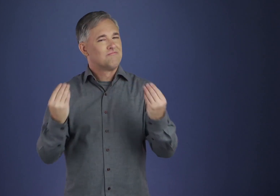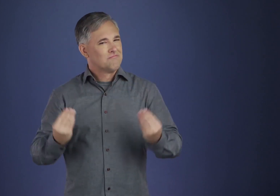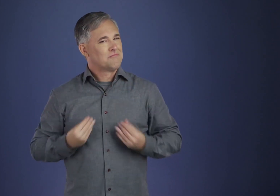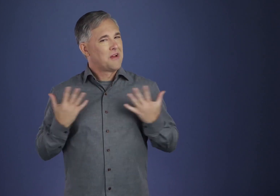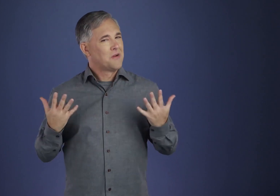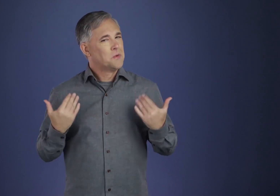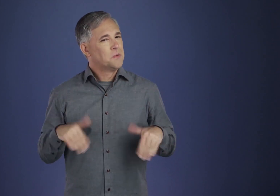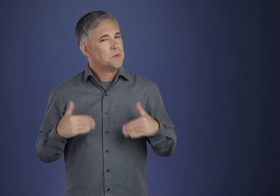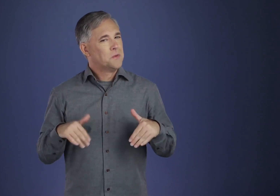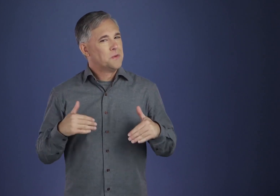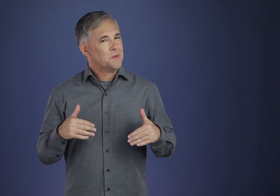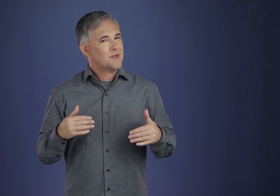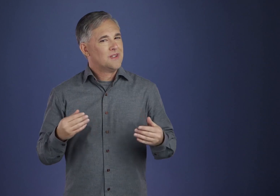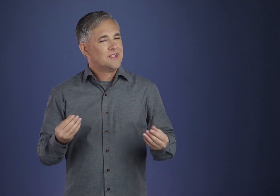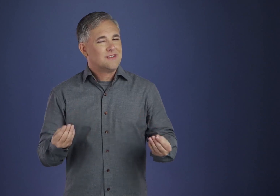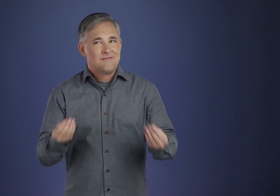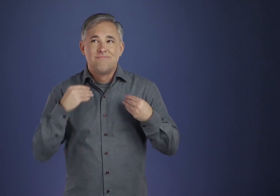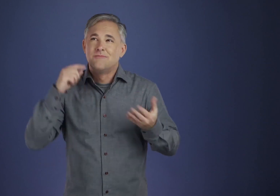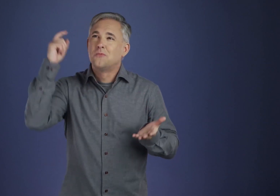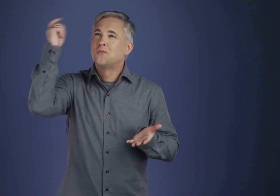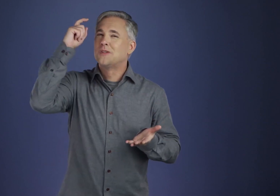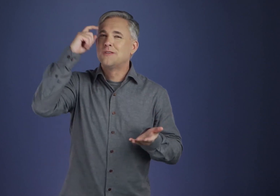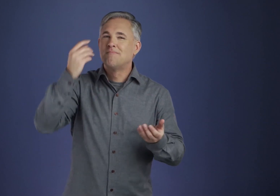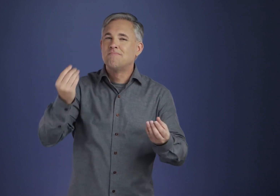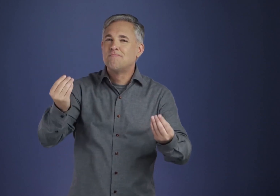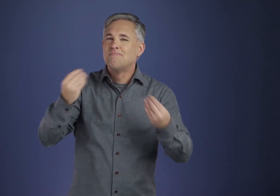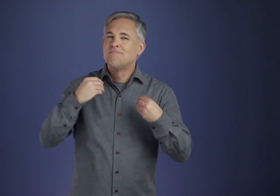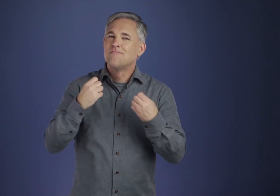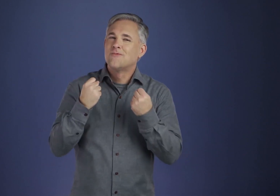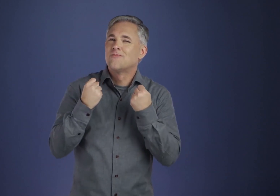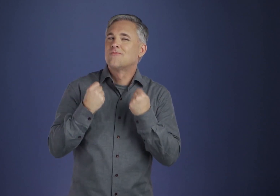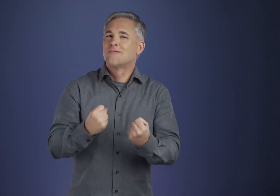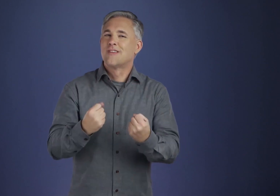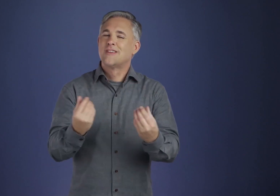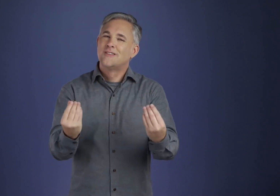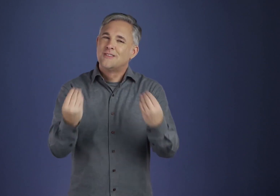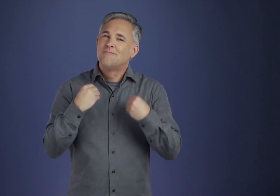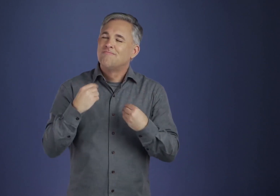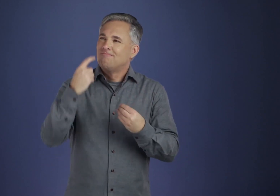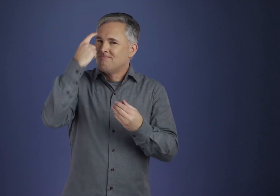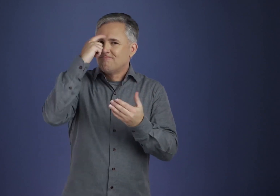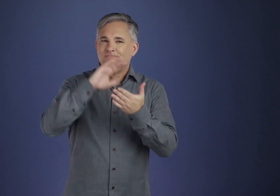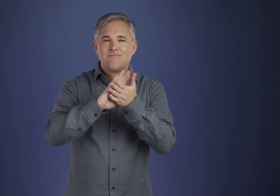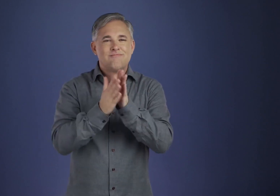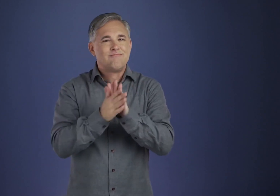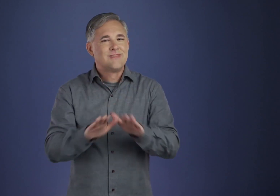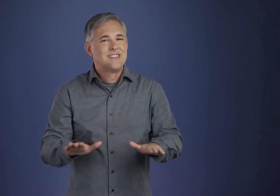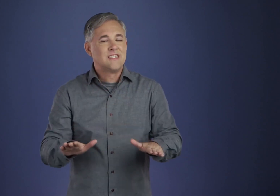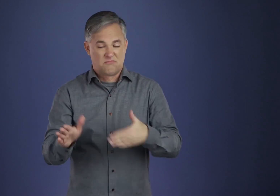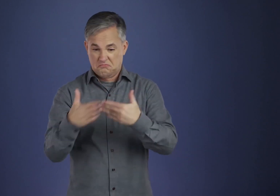They have found wisdom beyond their usual capability. And they have increasingly found a peace of mind